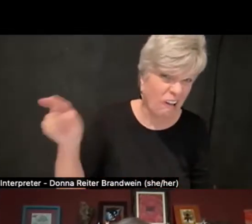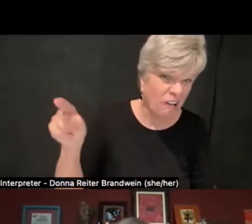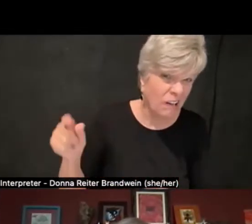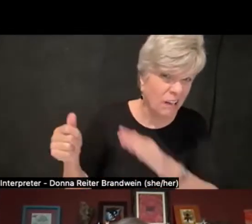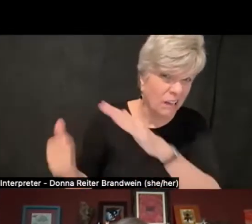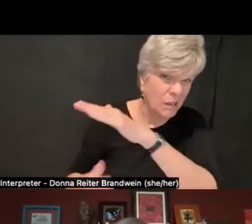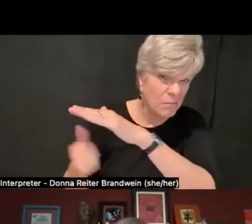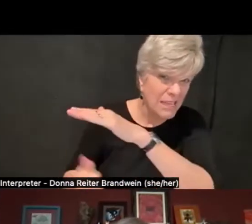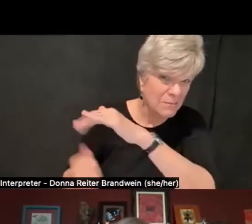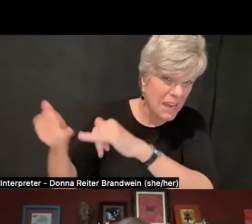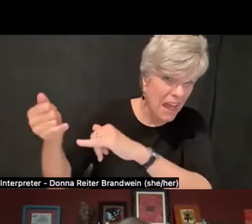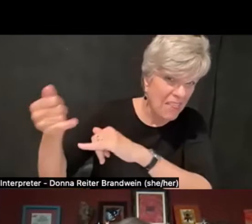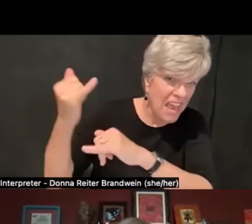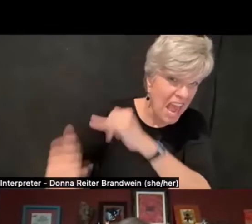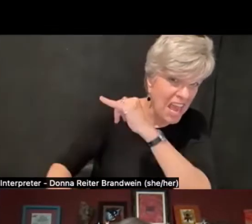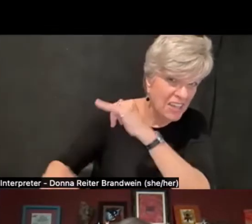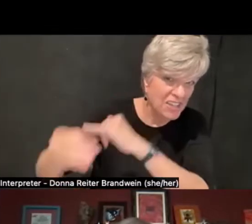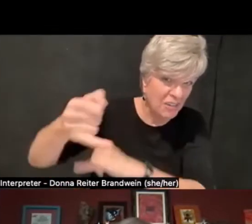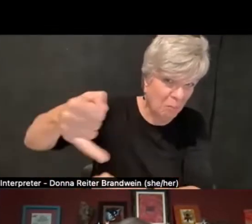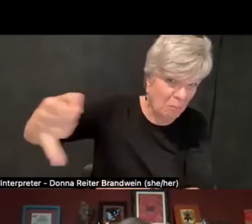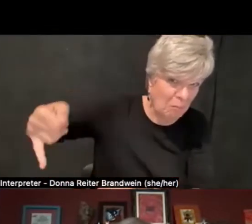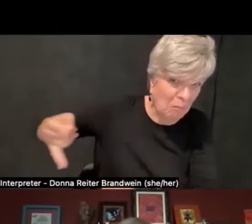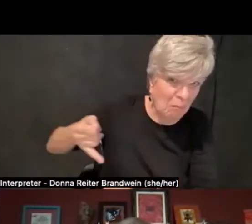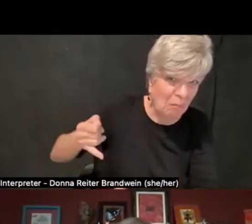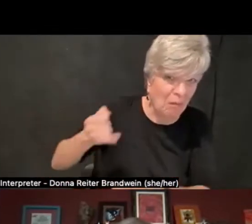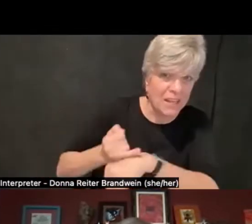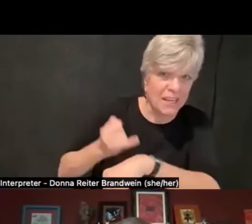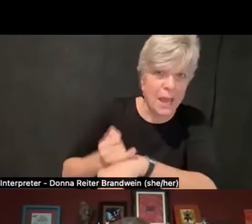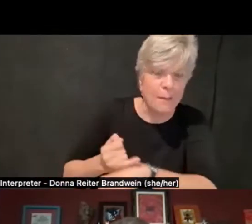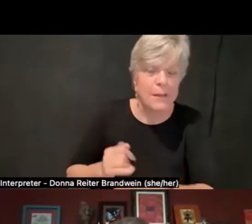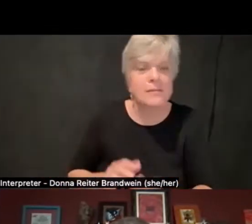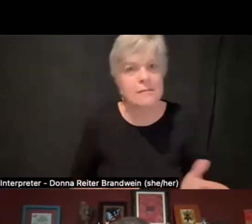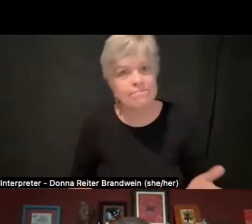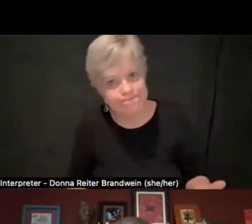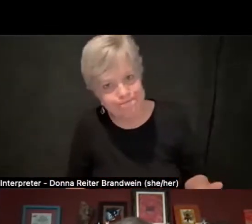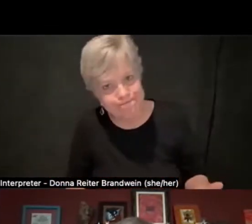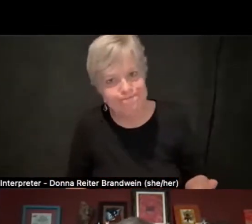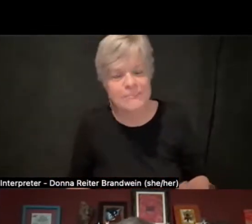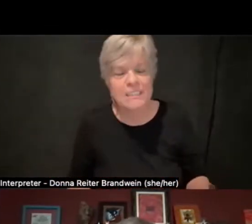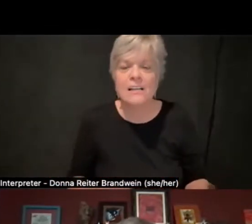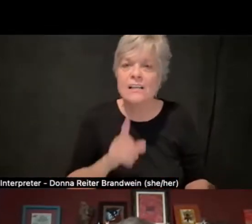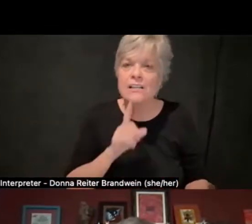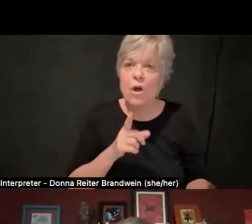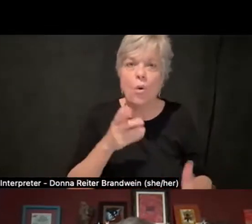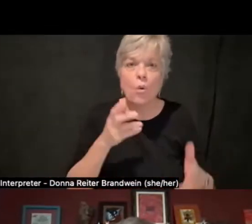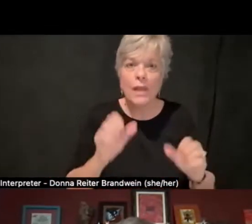But thinking about are there efforts that can still take place in digital spaces, right?